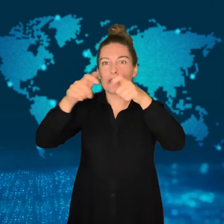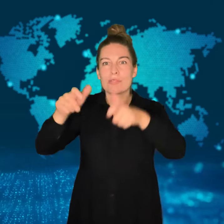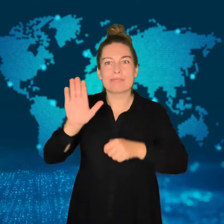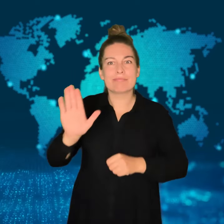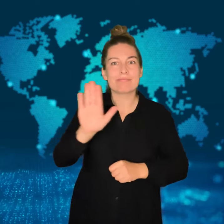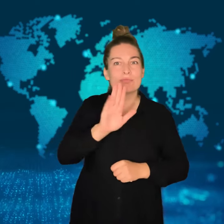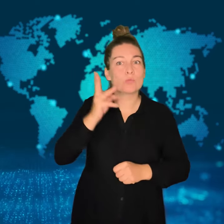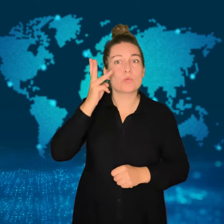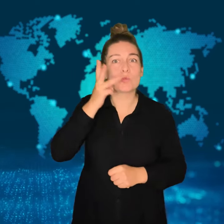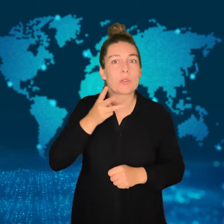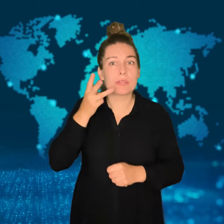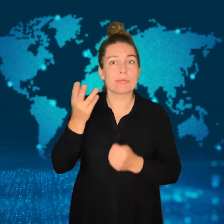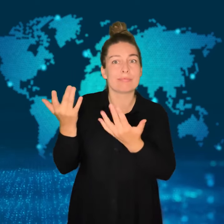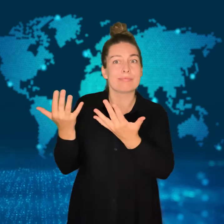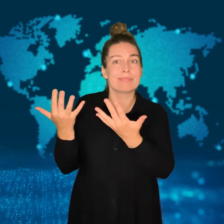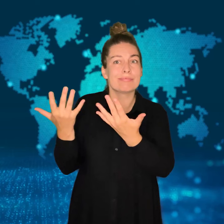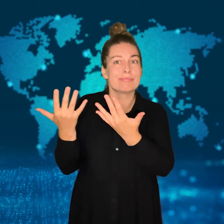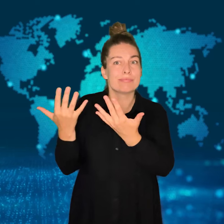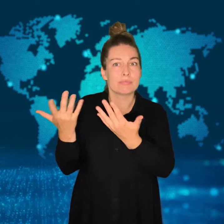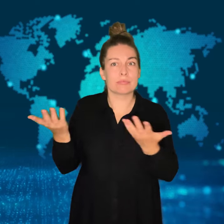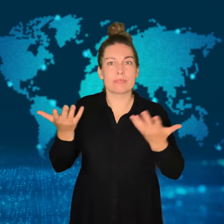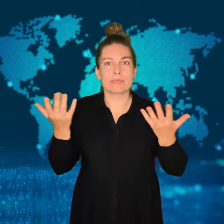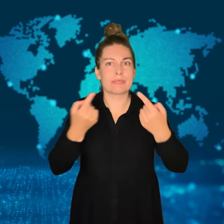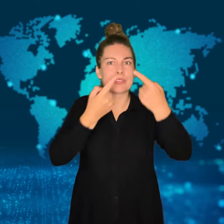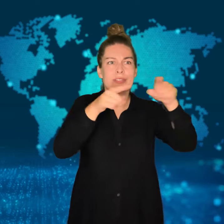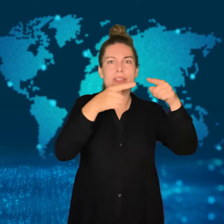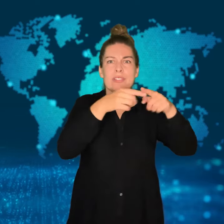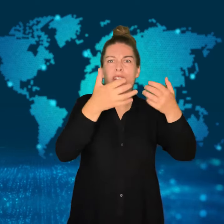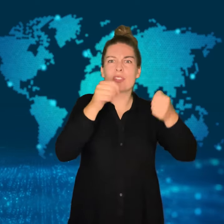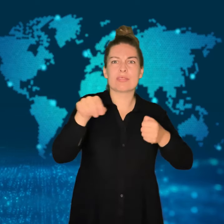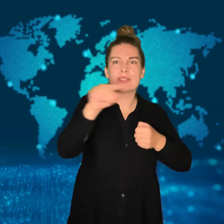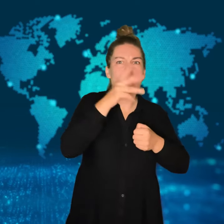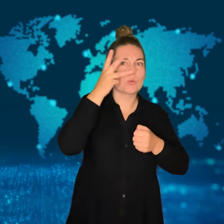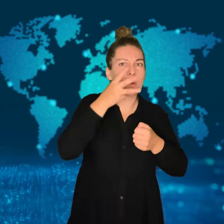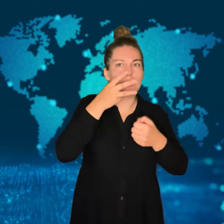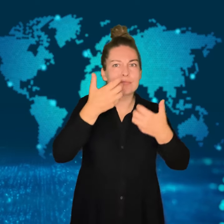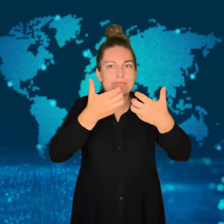in place for wineries.